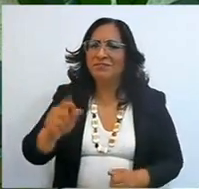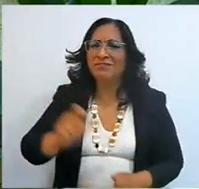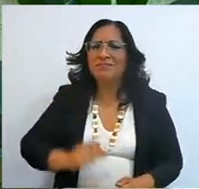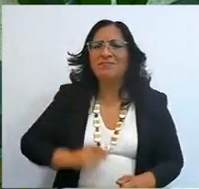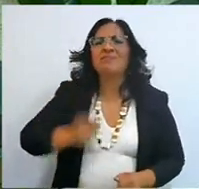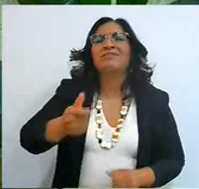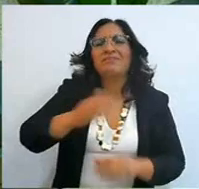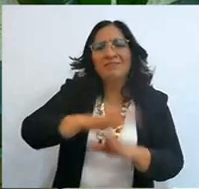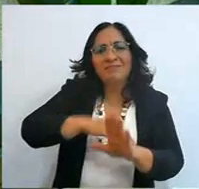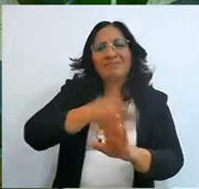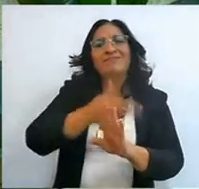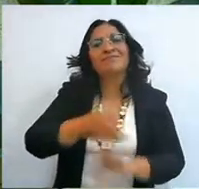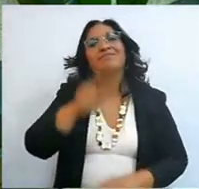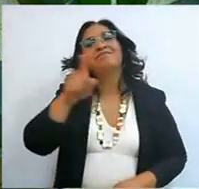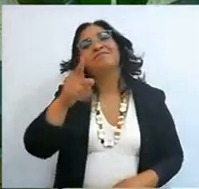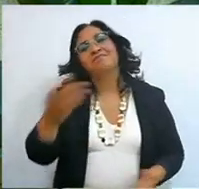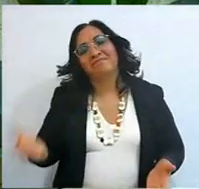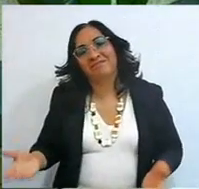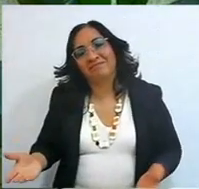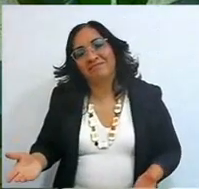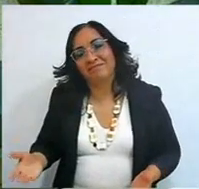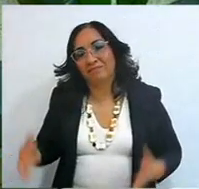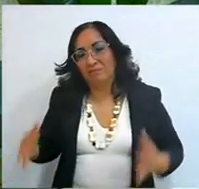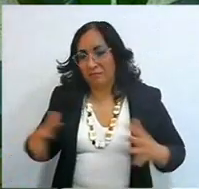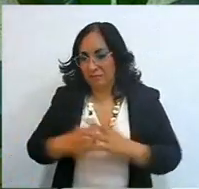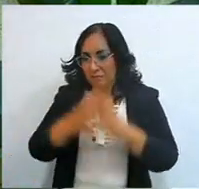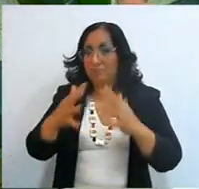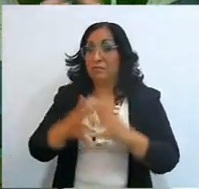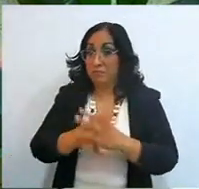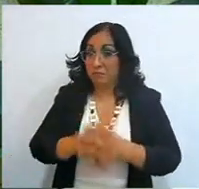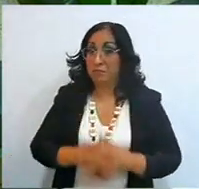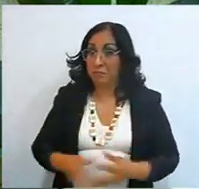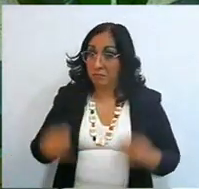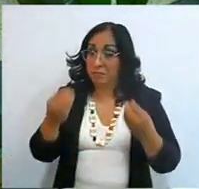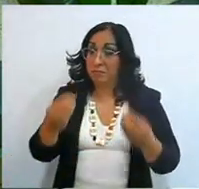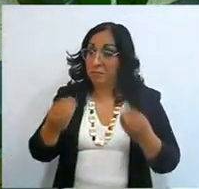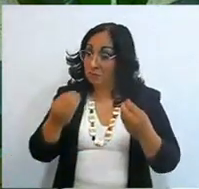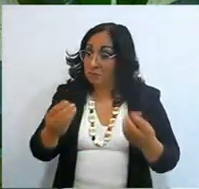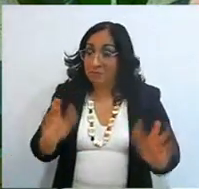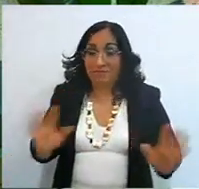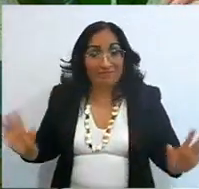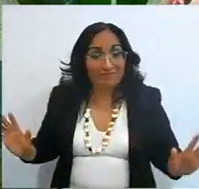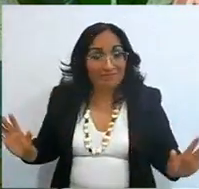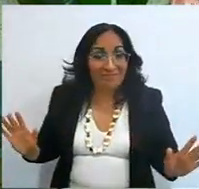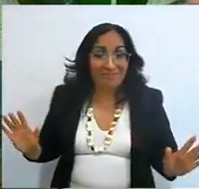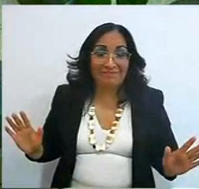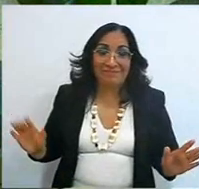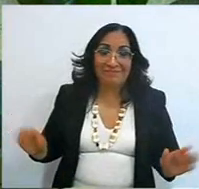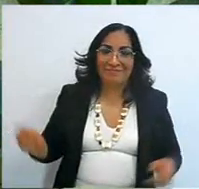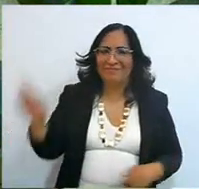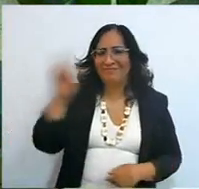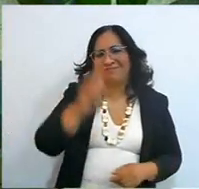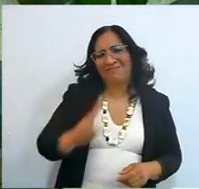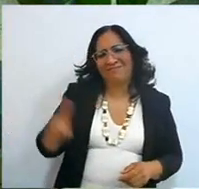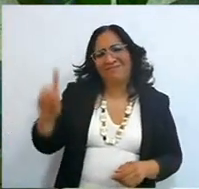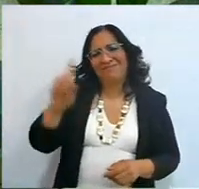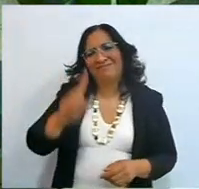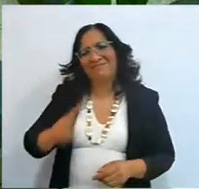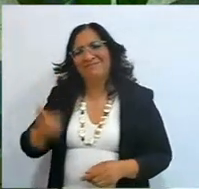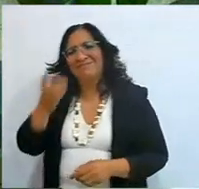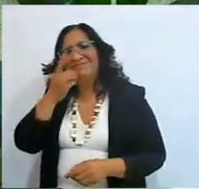so, yes, the fight is good, on Sundays that Iolany is telling us, yes,